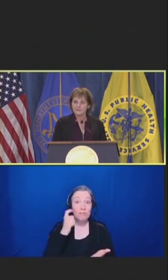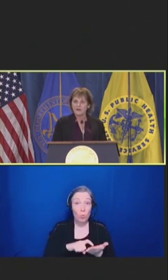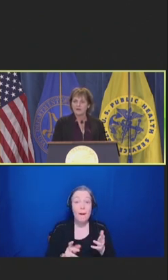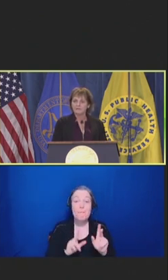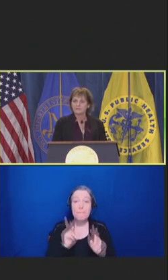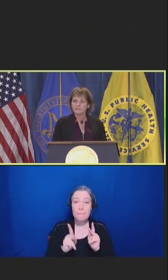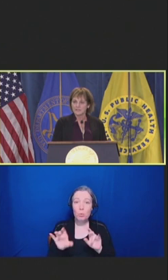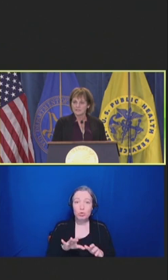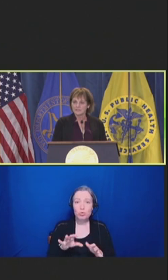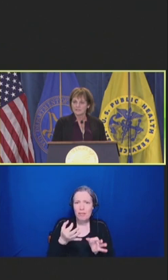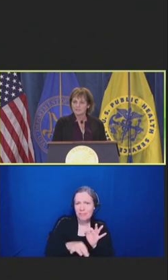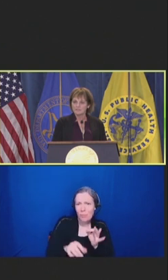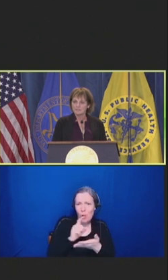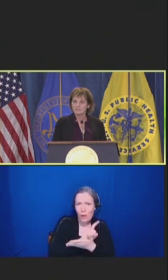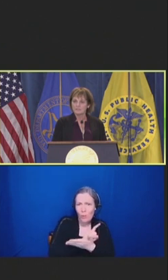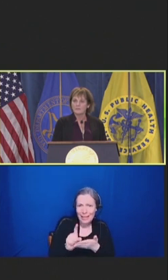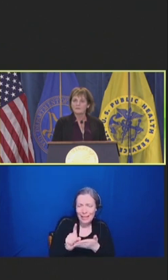of clicks.